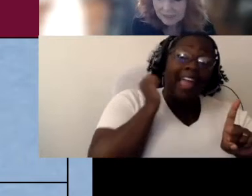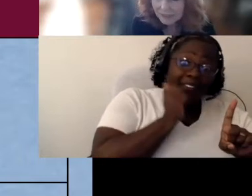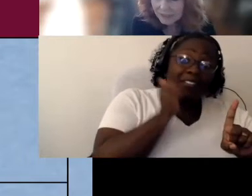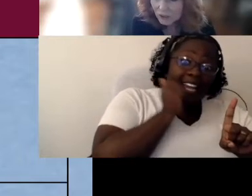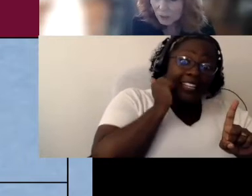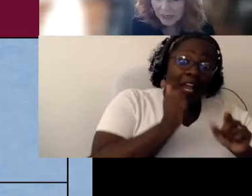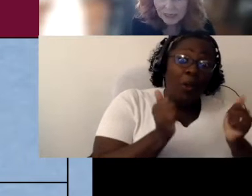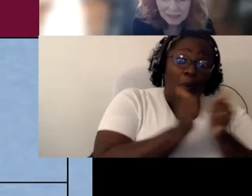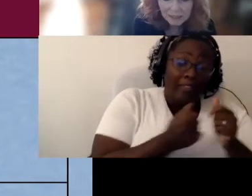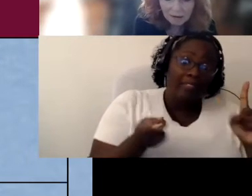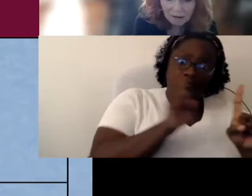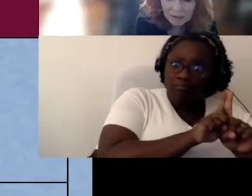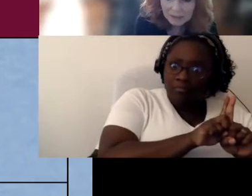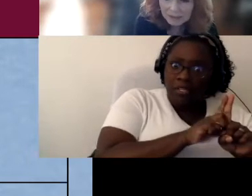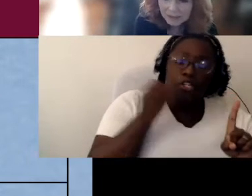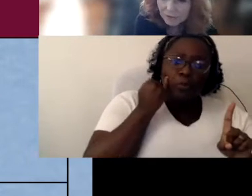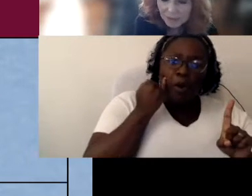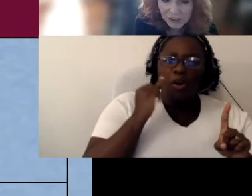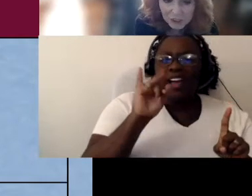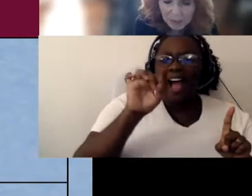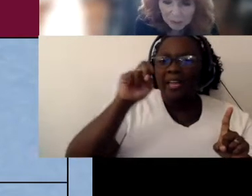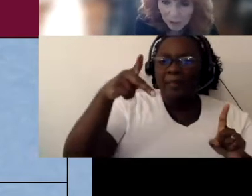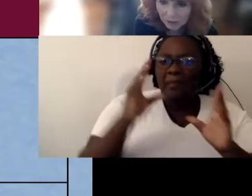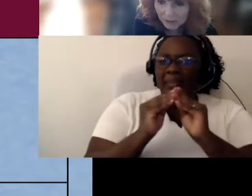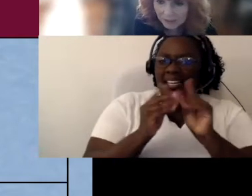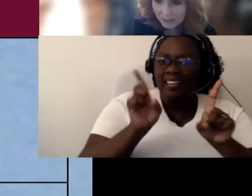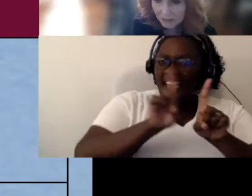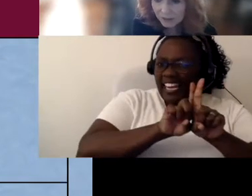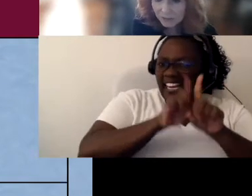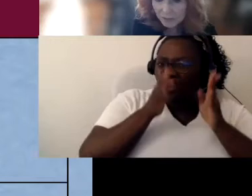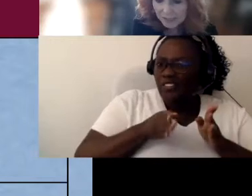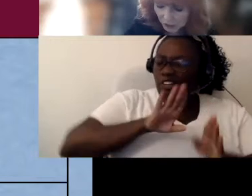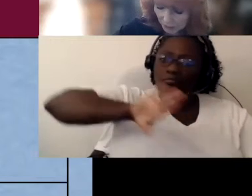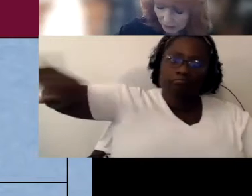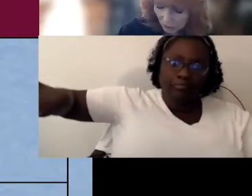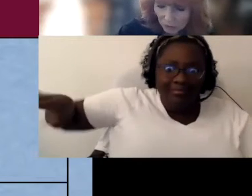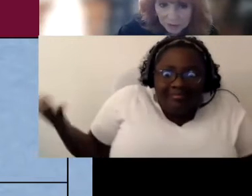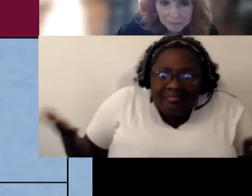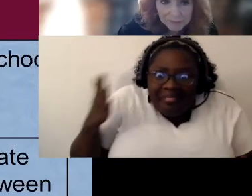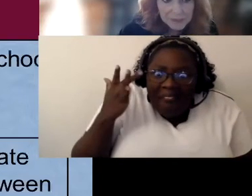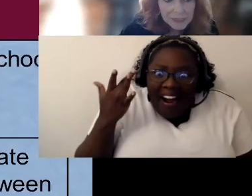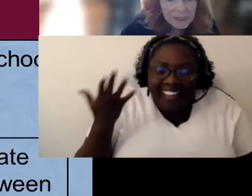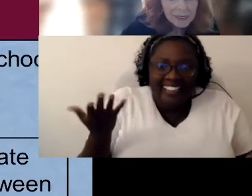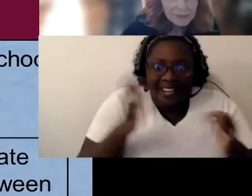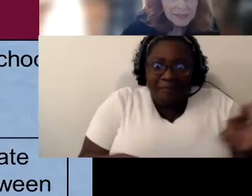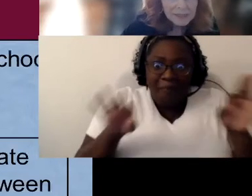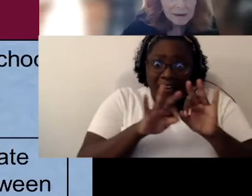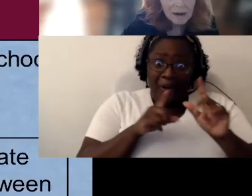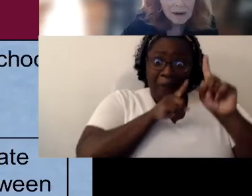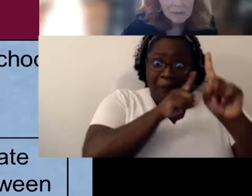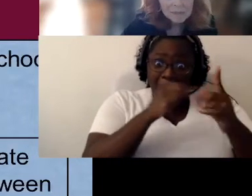there to weigh on information about progress or information about goals